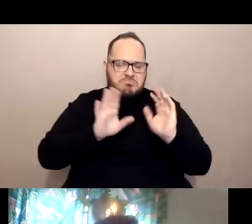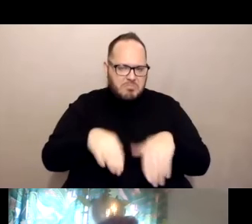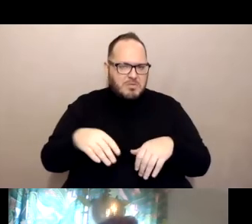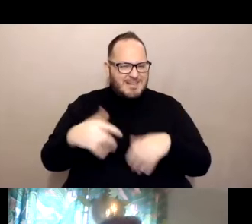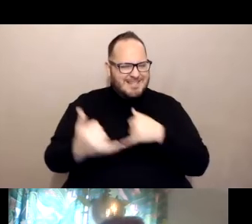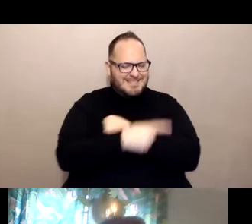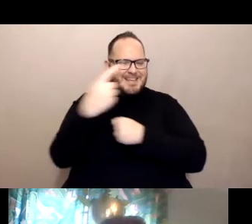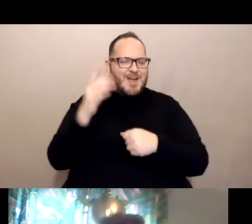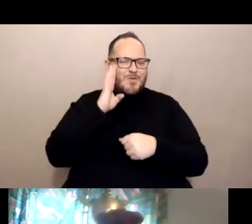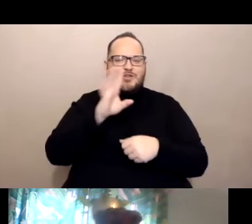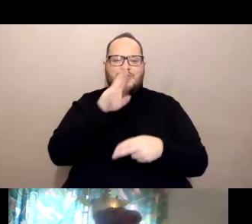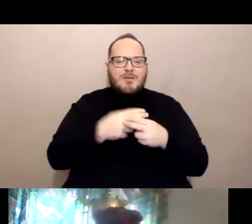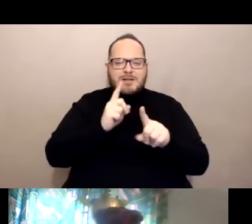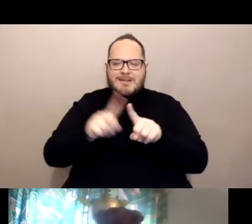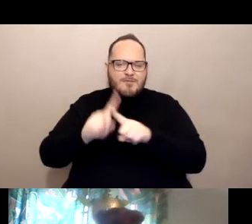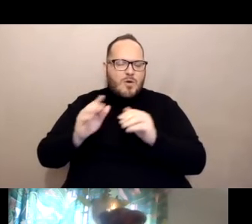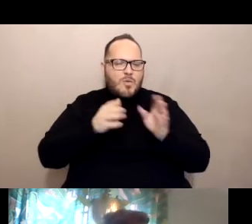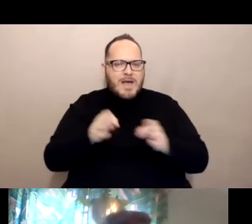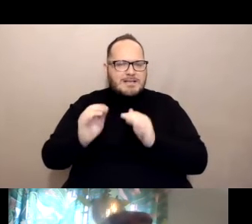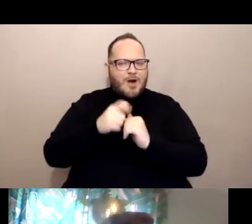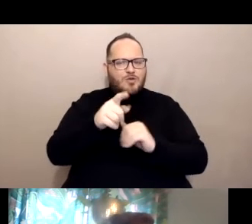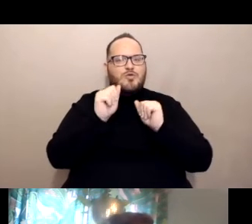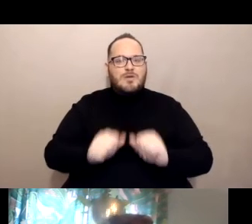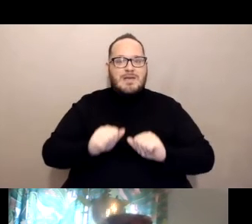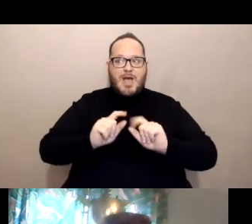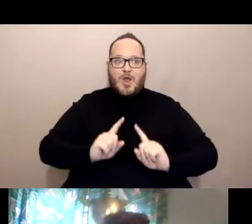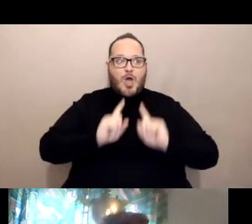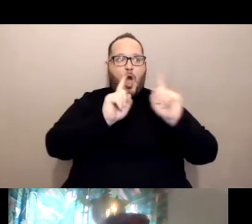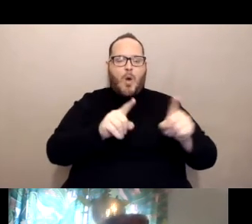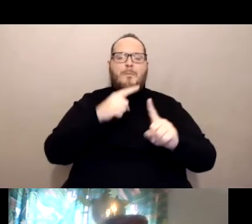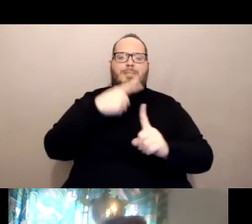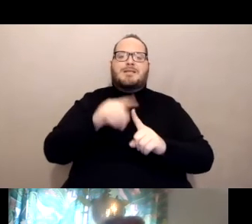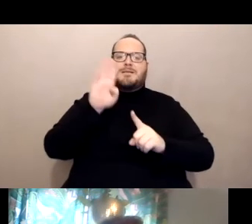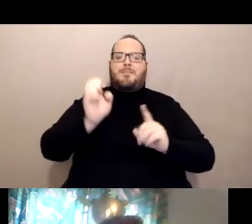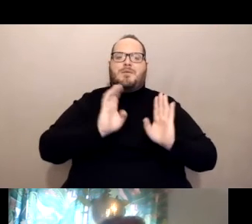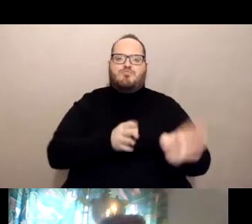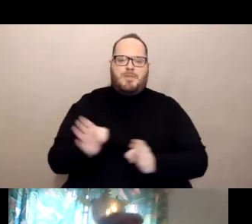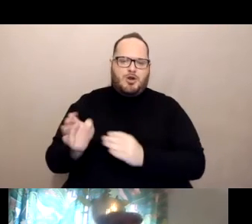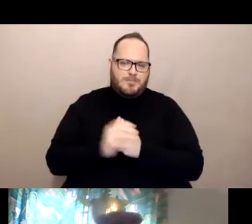in which you can go prepared. One of the ways and Sascha will speak more on it later.